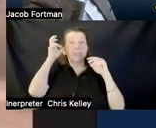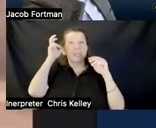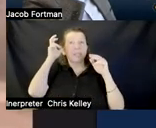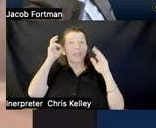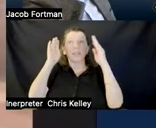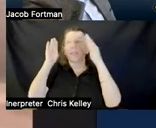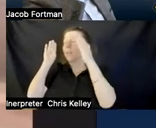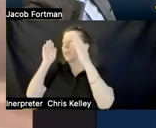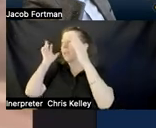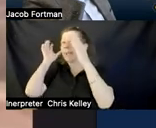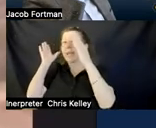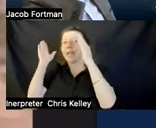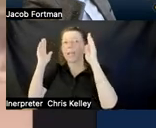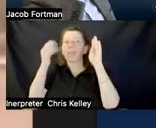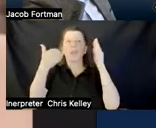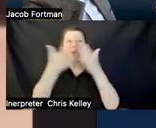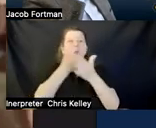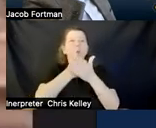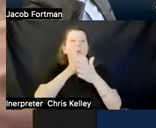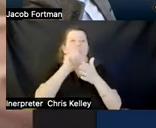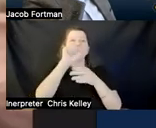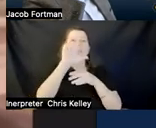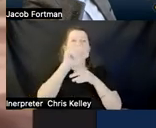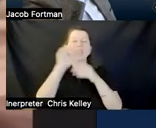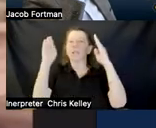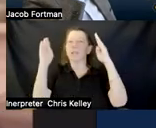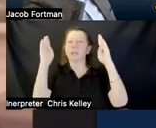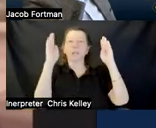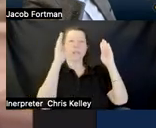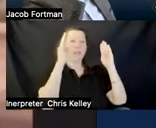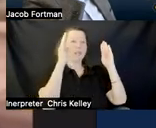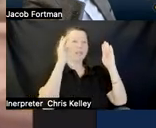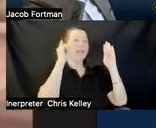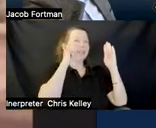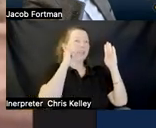a new scene and then it is able to read the scene description and the user can point to different